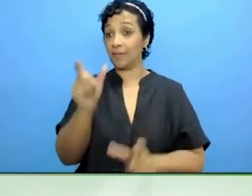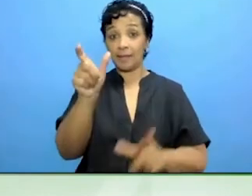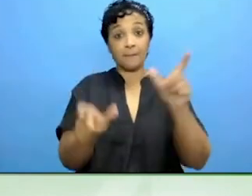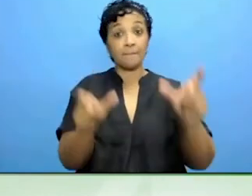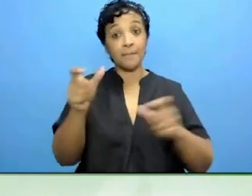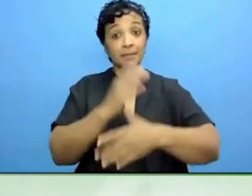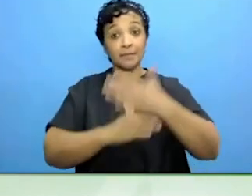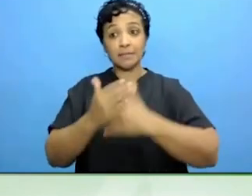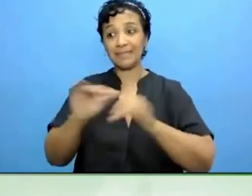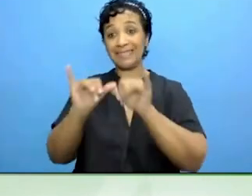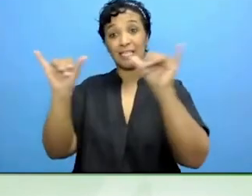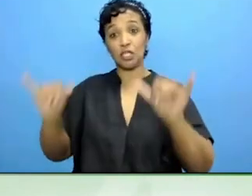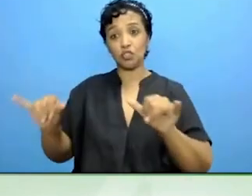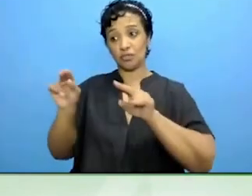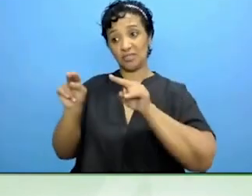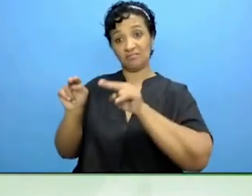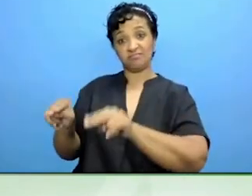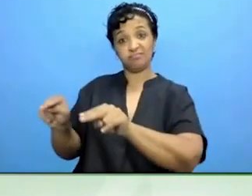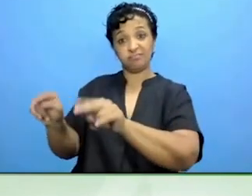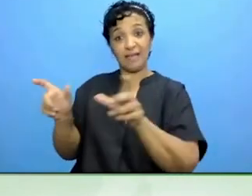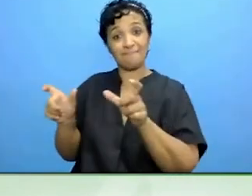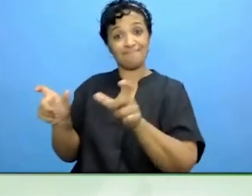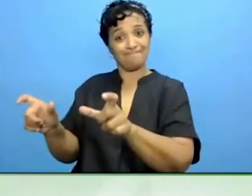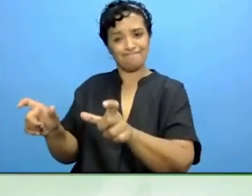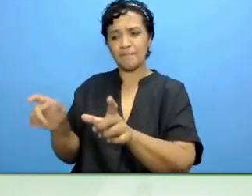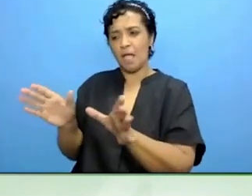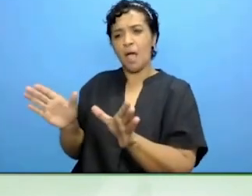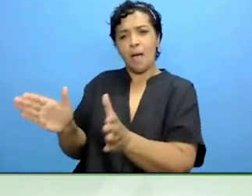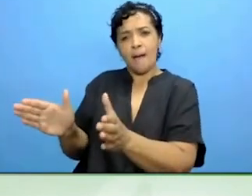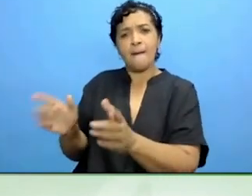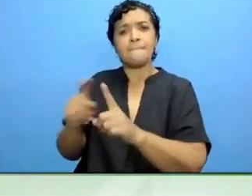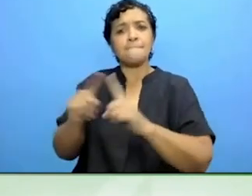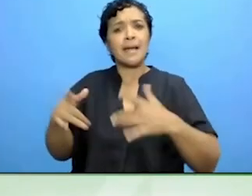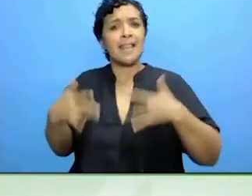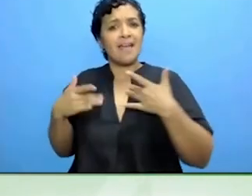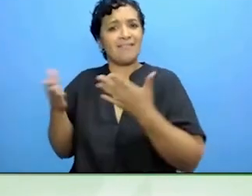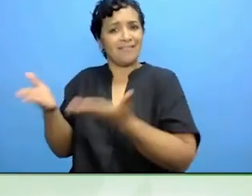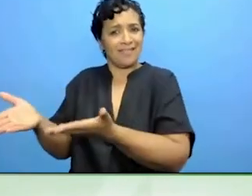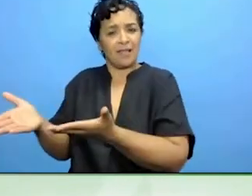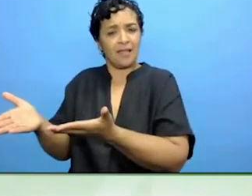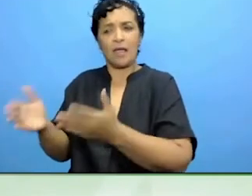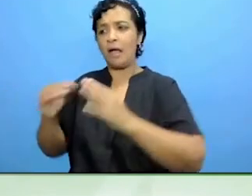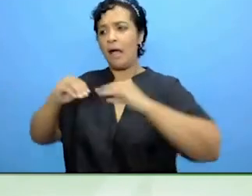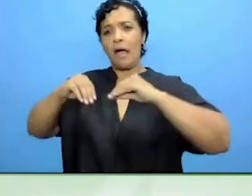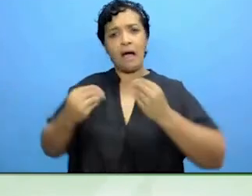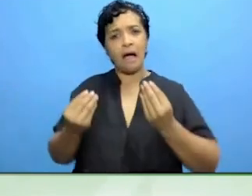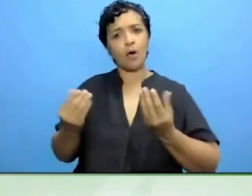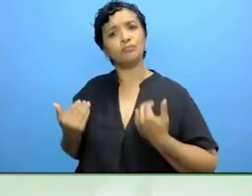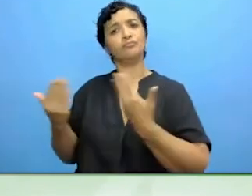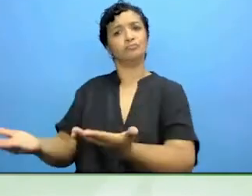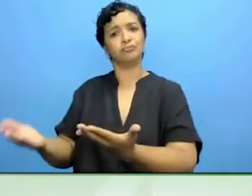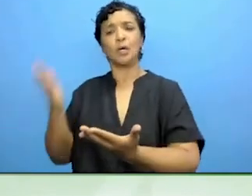order to train staff and also to give some easy language directive to the beneficiaries?